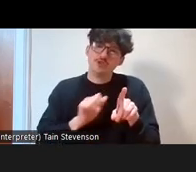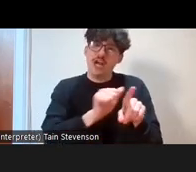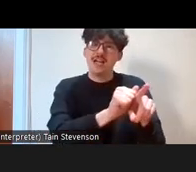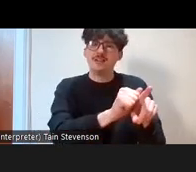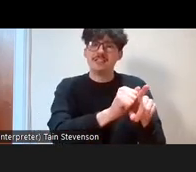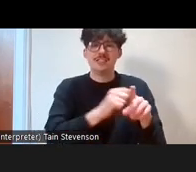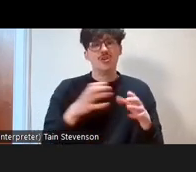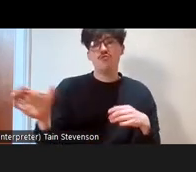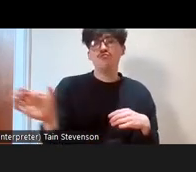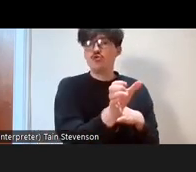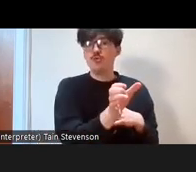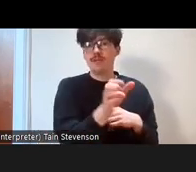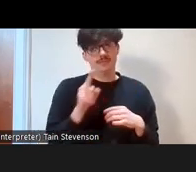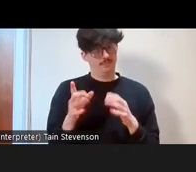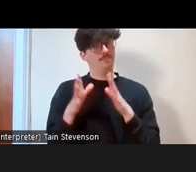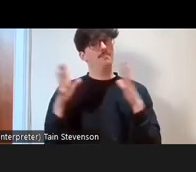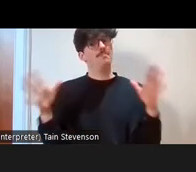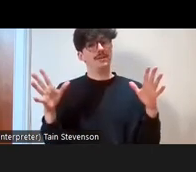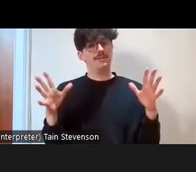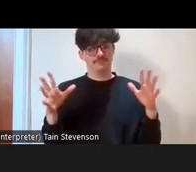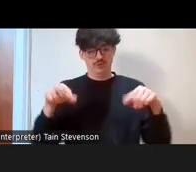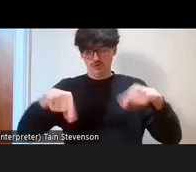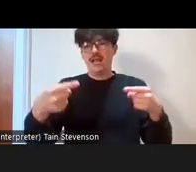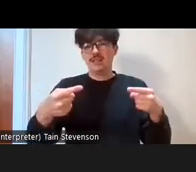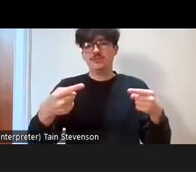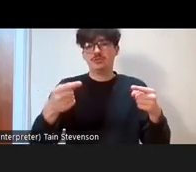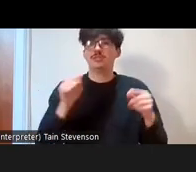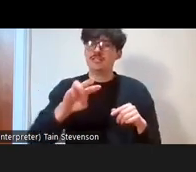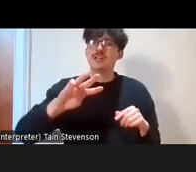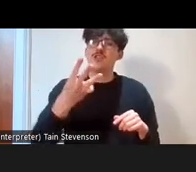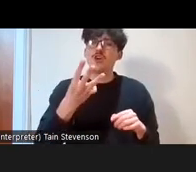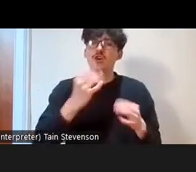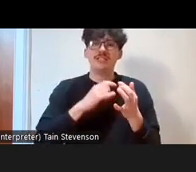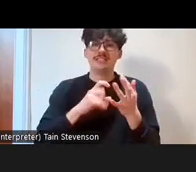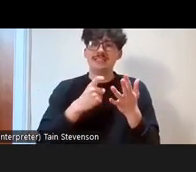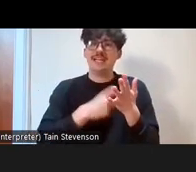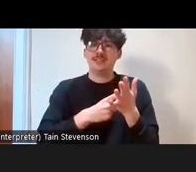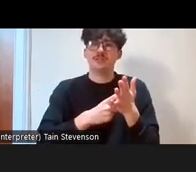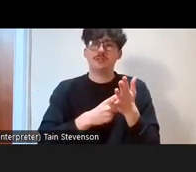issue facing third sector organisations. We're seeing unfortunately the potential